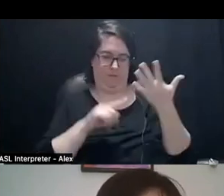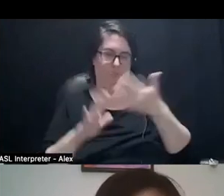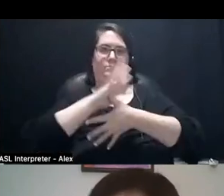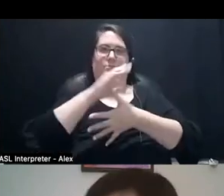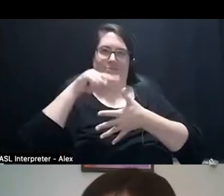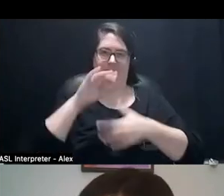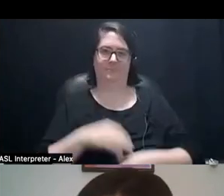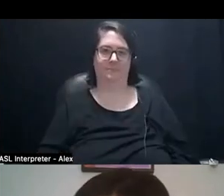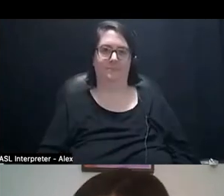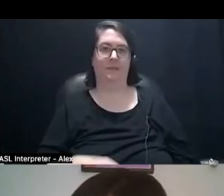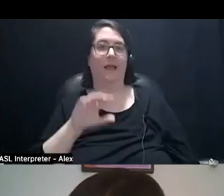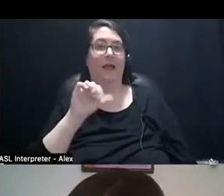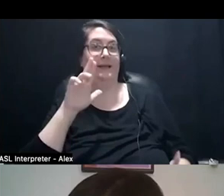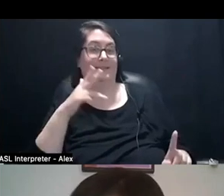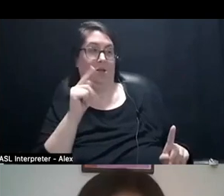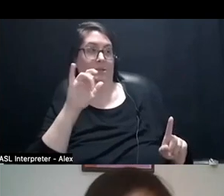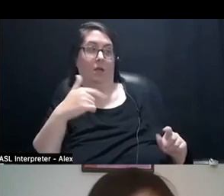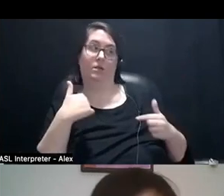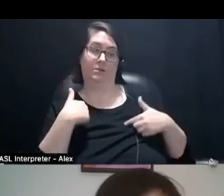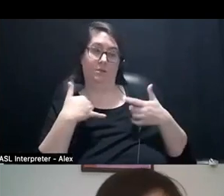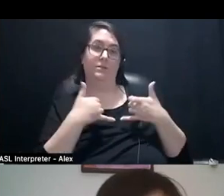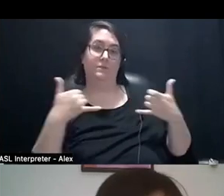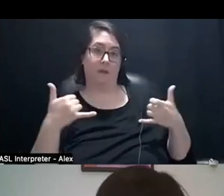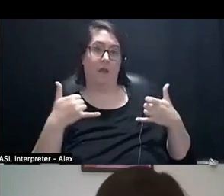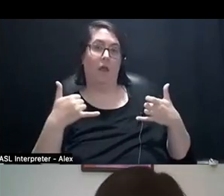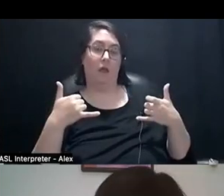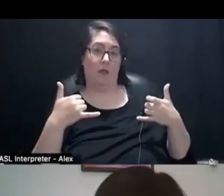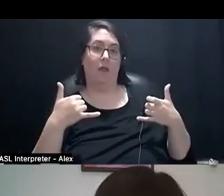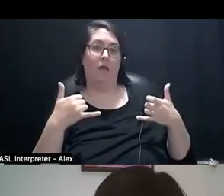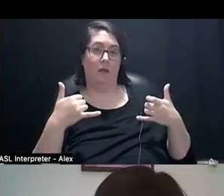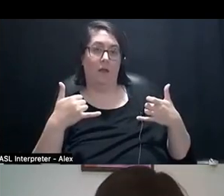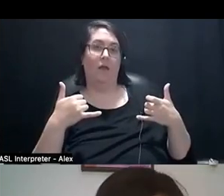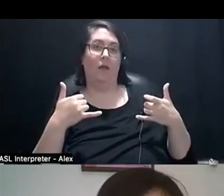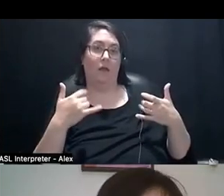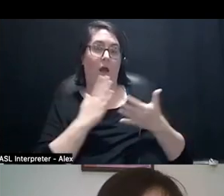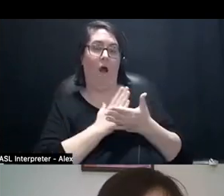Sarah-Tai: I will say as a fat person who has at the larger end of the fat spectrum,